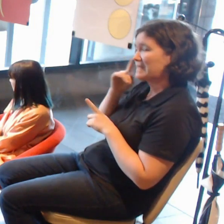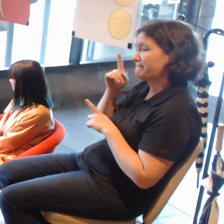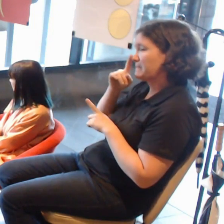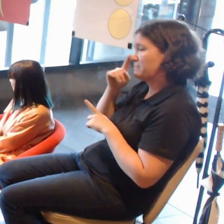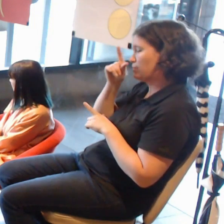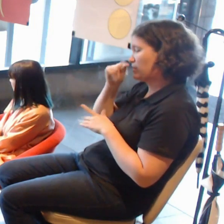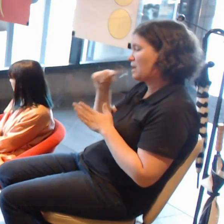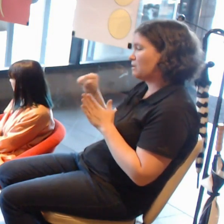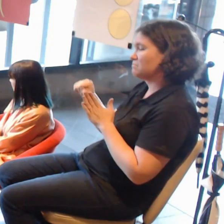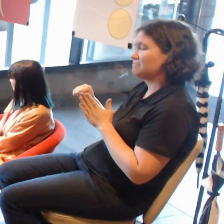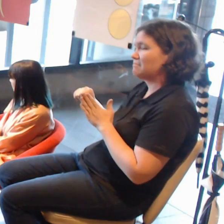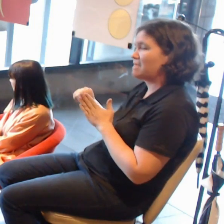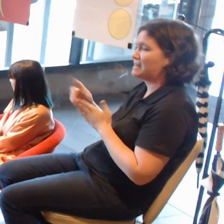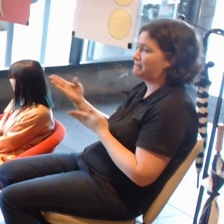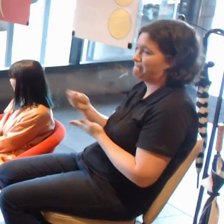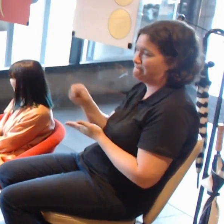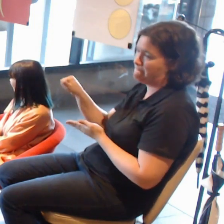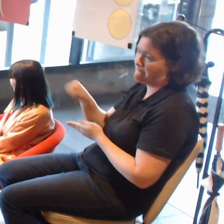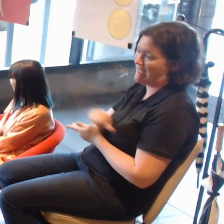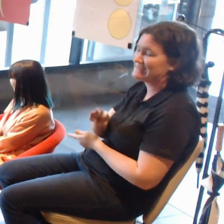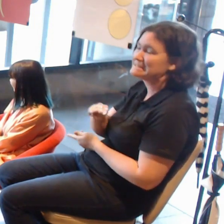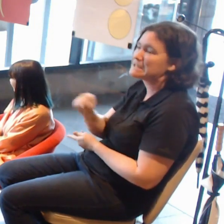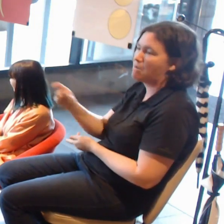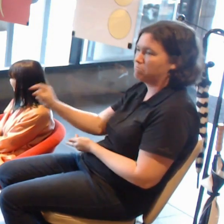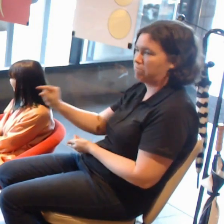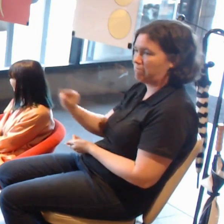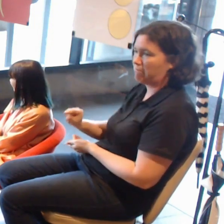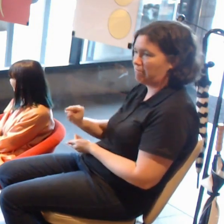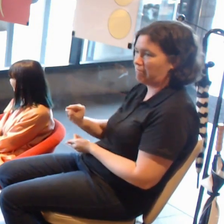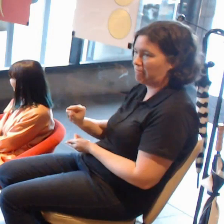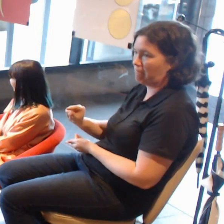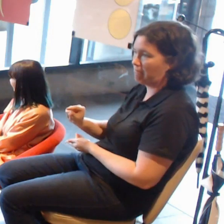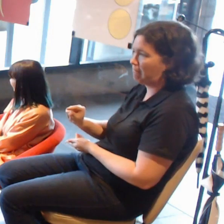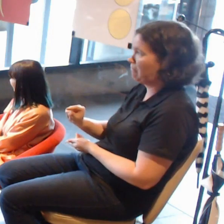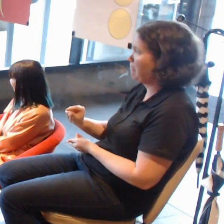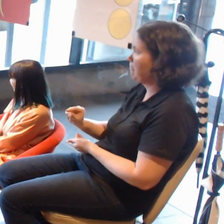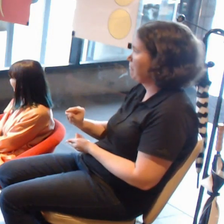You disagree? SHANNON: Do not get into app development.